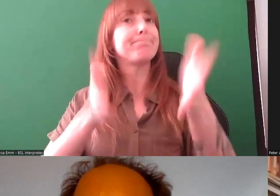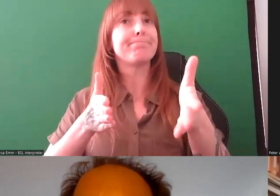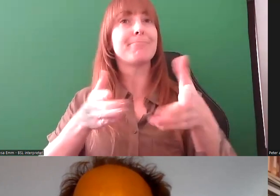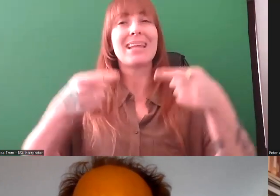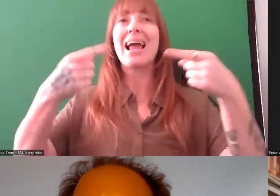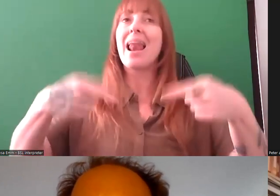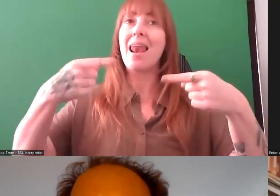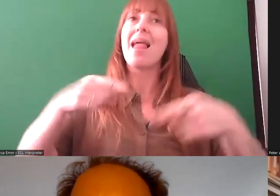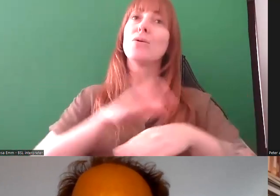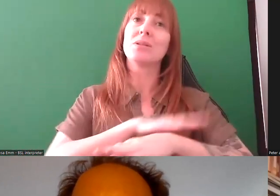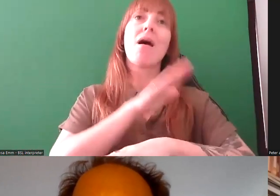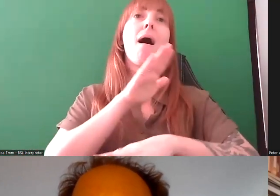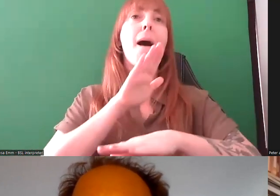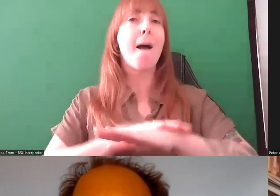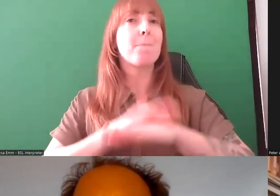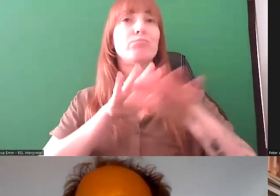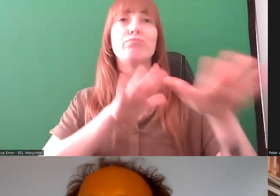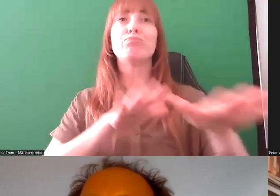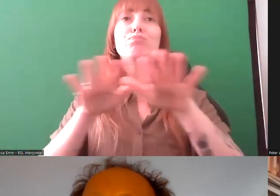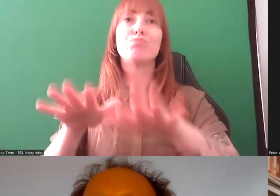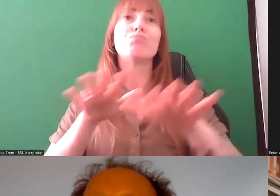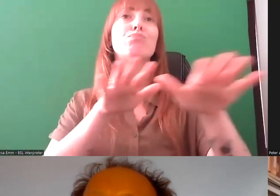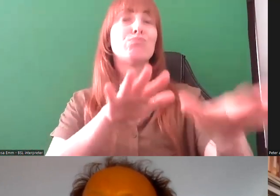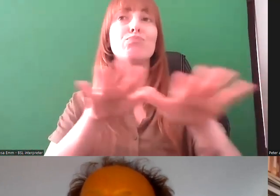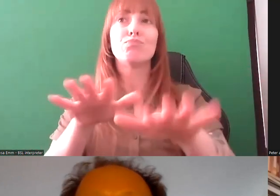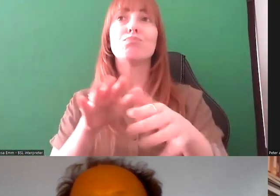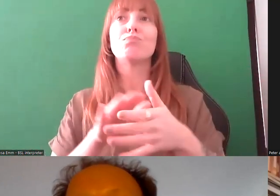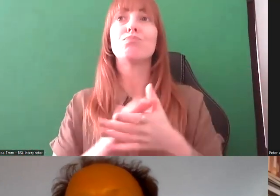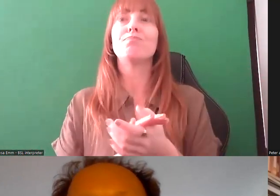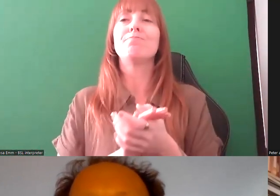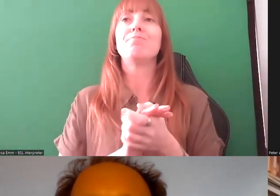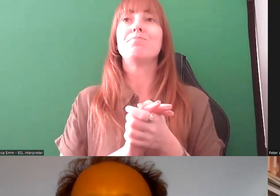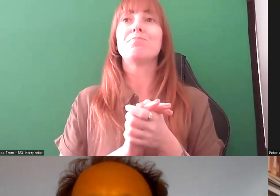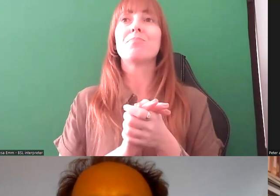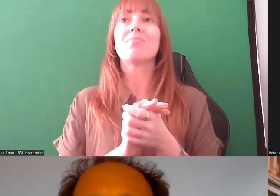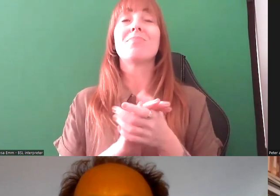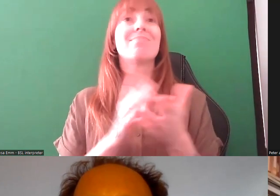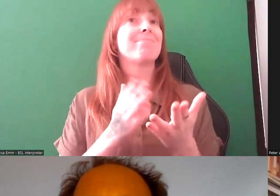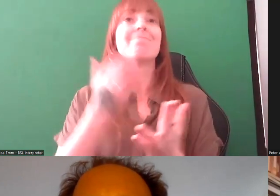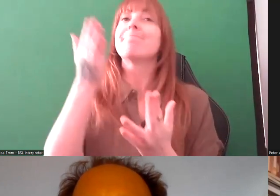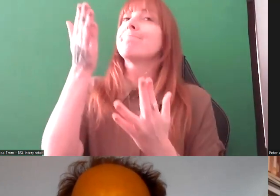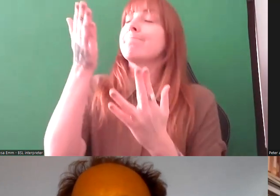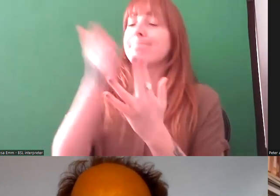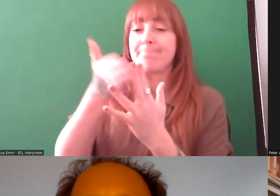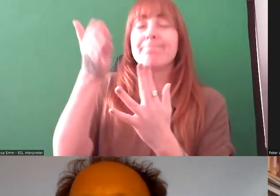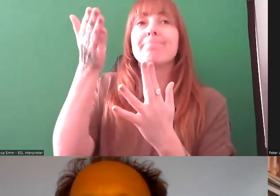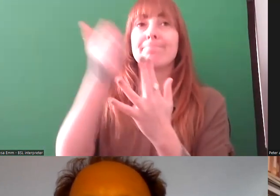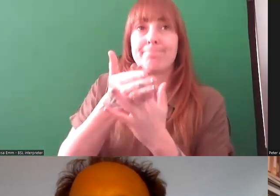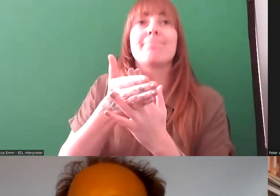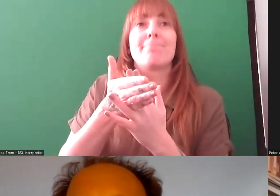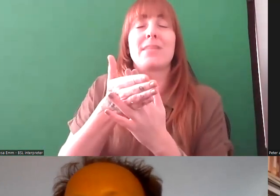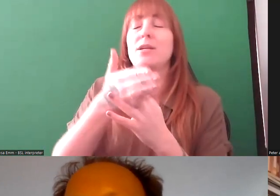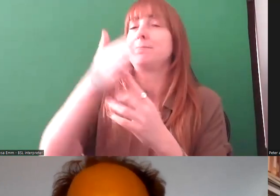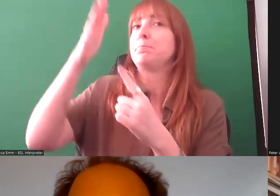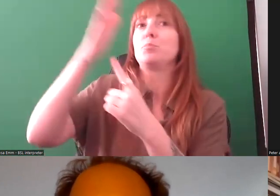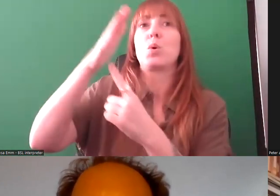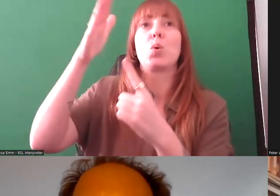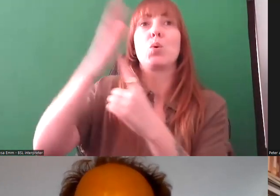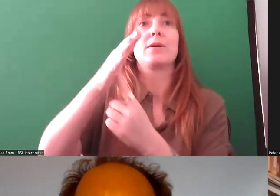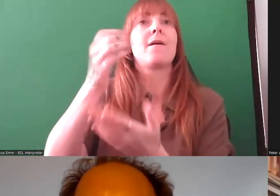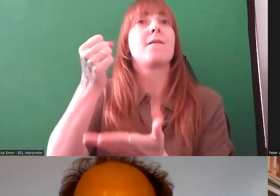for it to happen. Access has to become something that's a core budget line in everyone's budget.